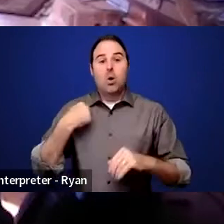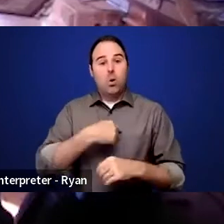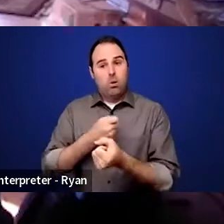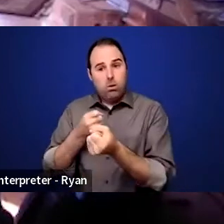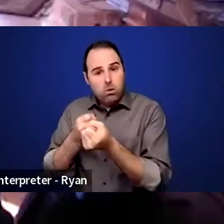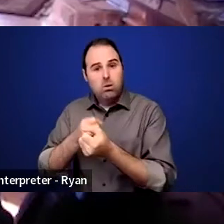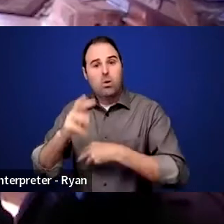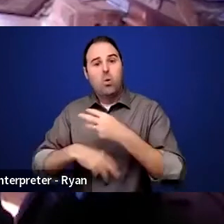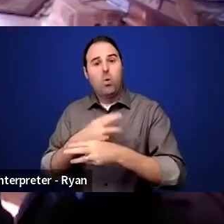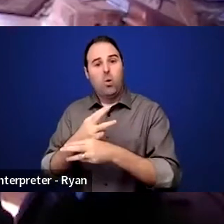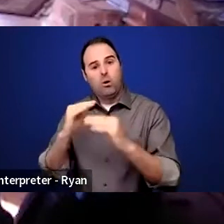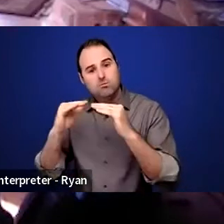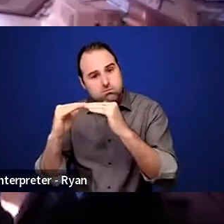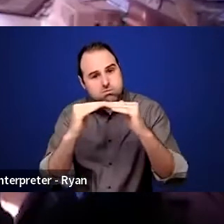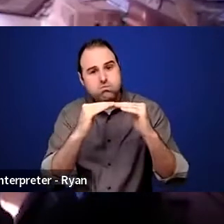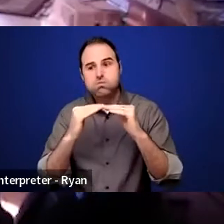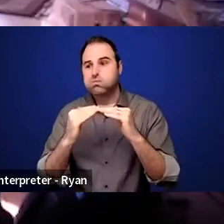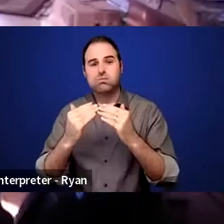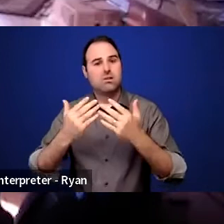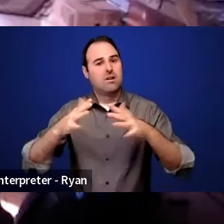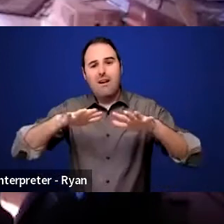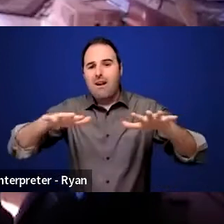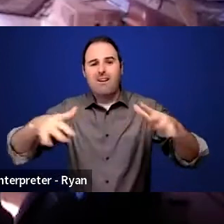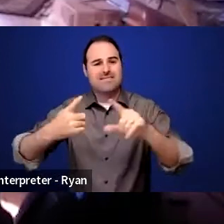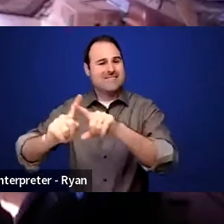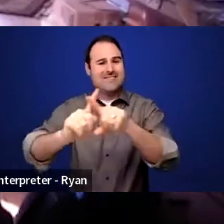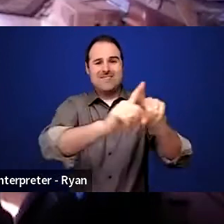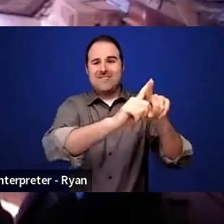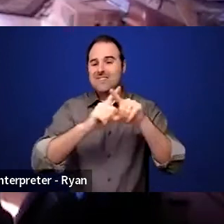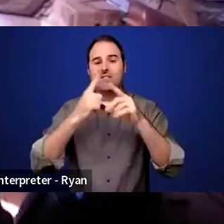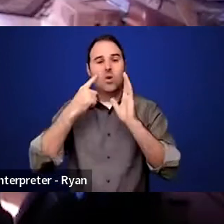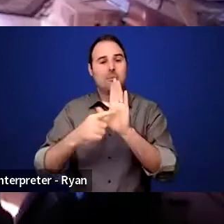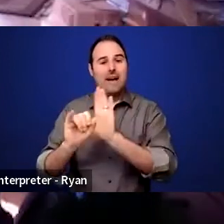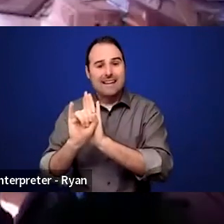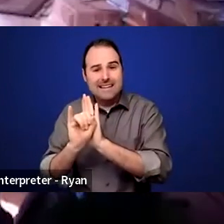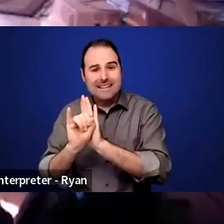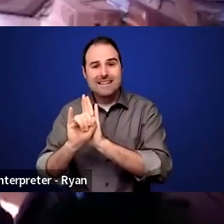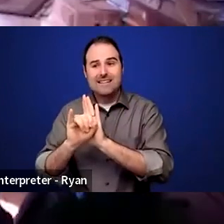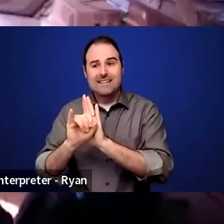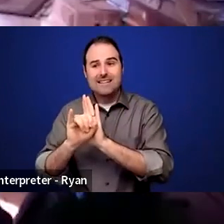we're pursuing equity across all dimensions of identity, including those places where identities come together